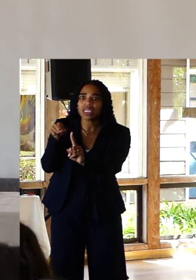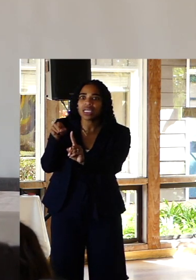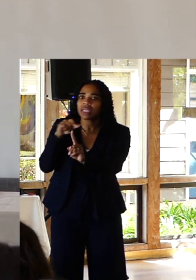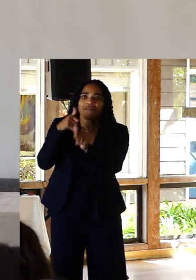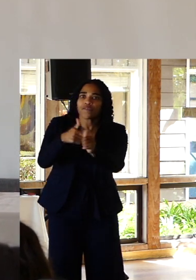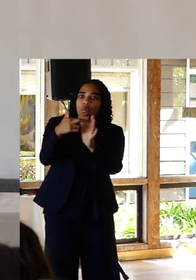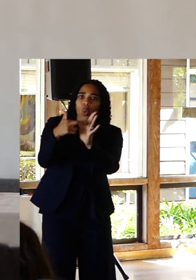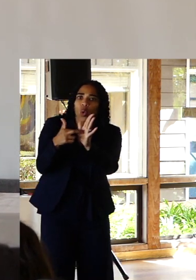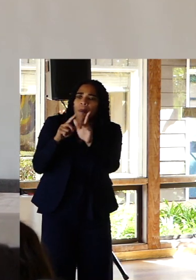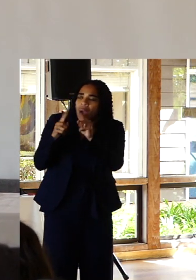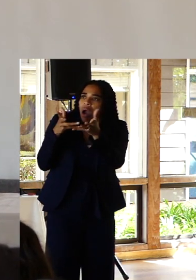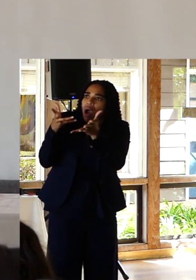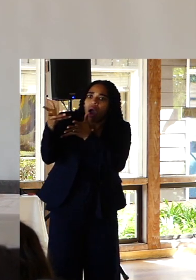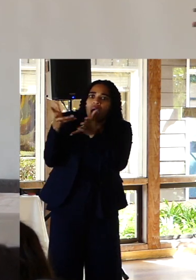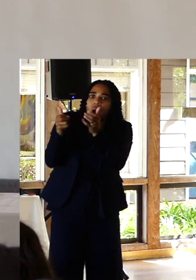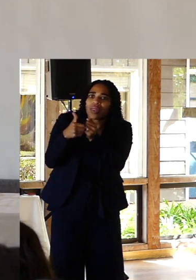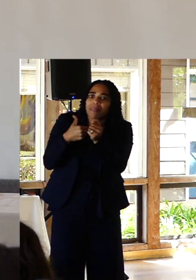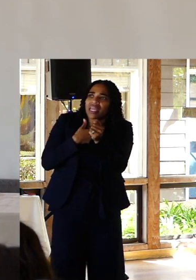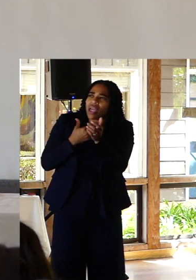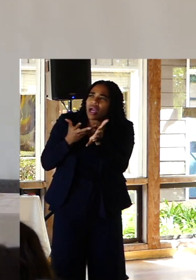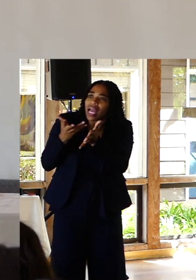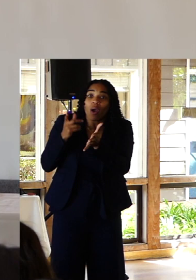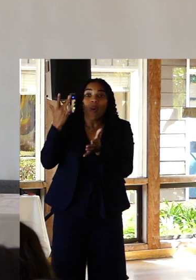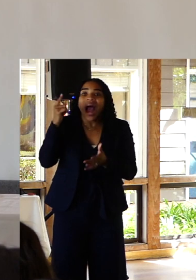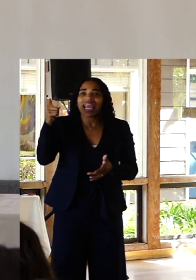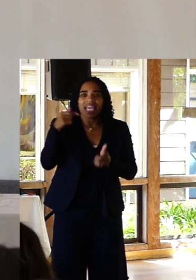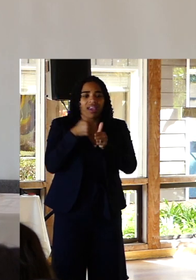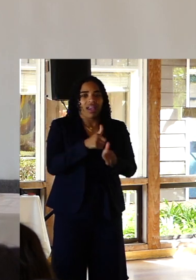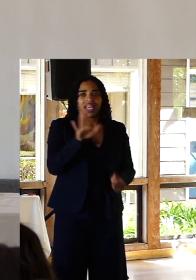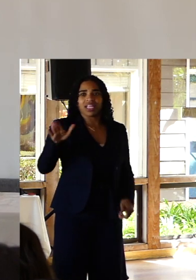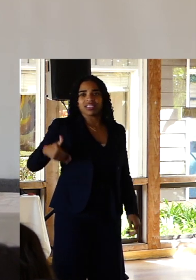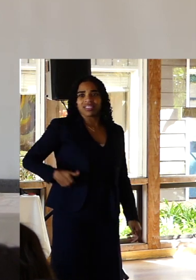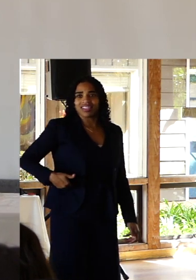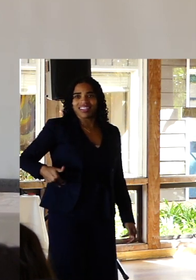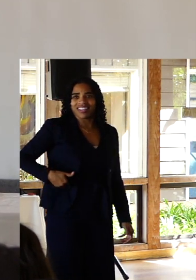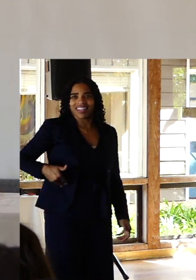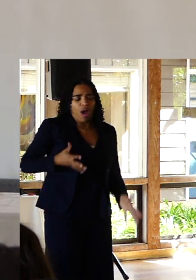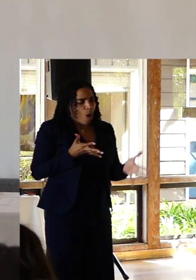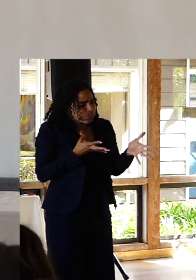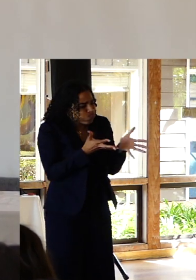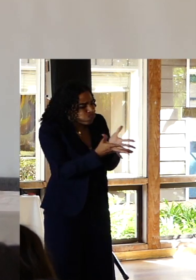But my point is that you need to follow your gut. All of the therapy and